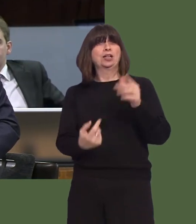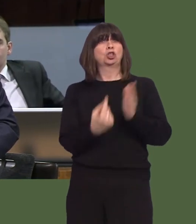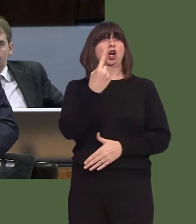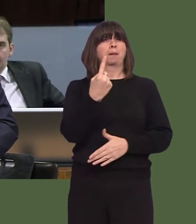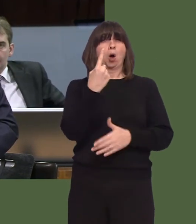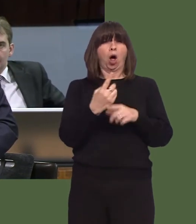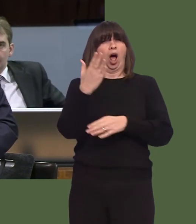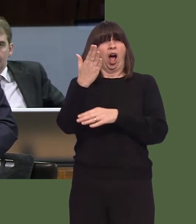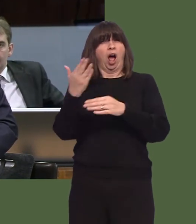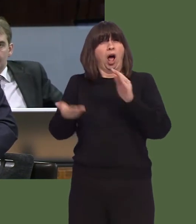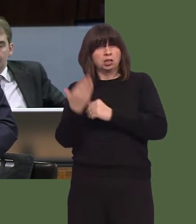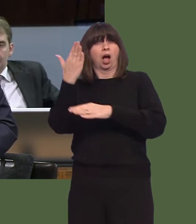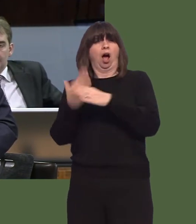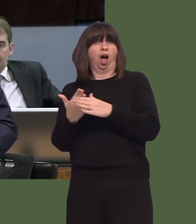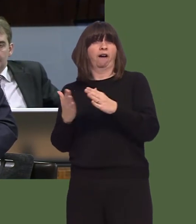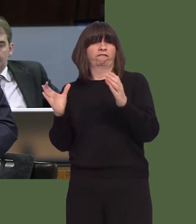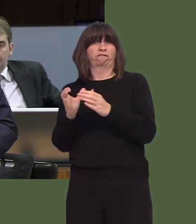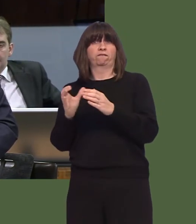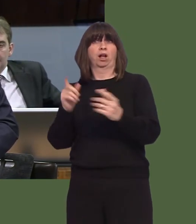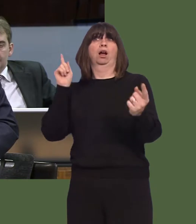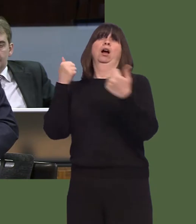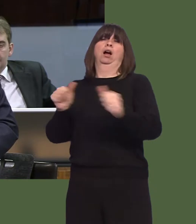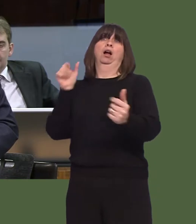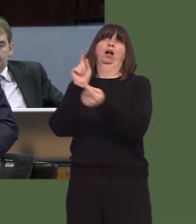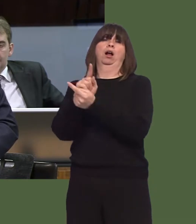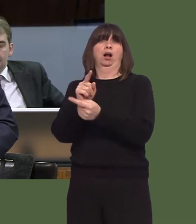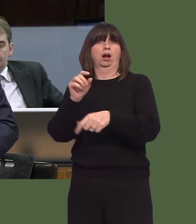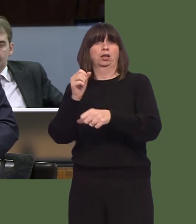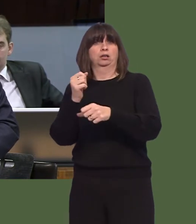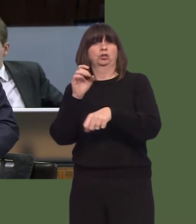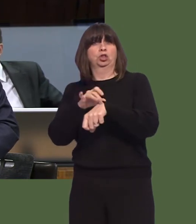were seen within the Government's own four-hour wait time, and we already knew that wait times